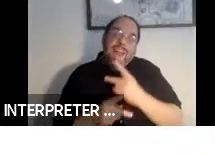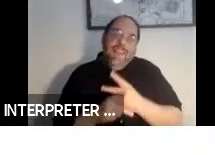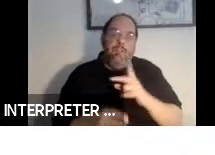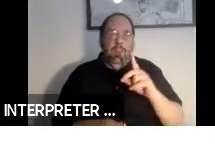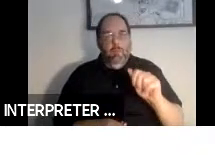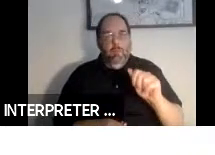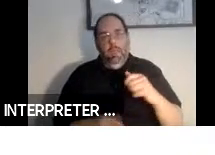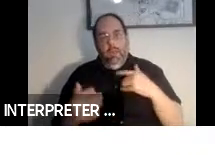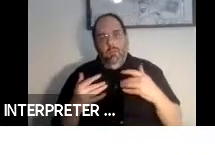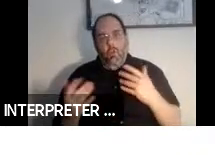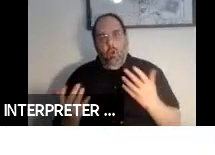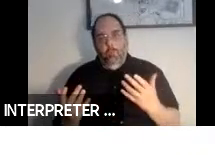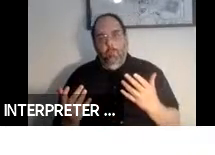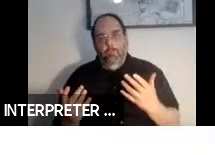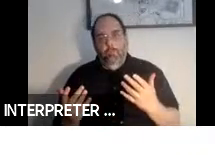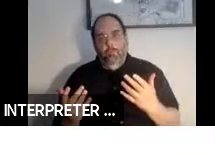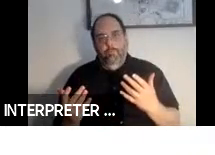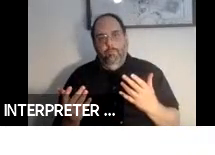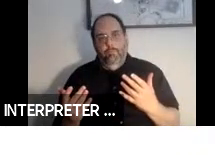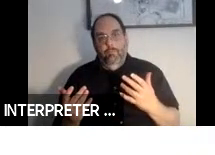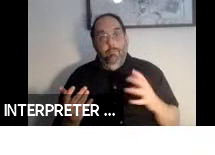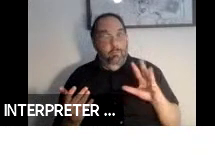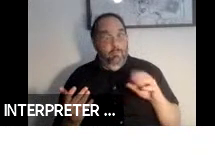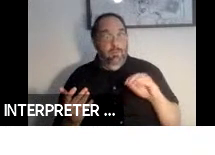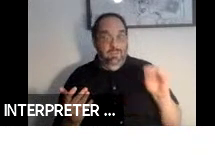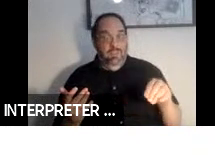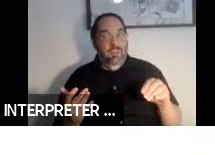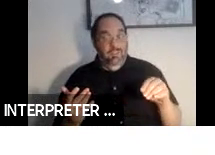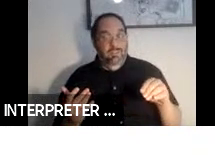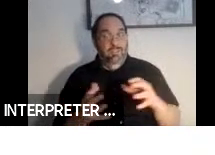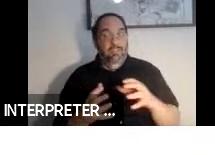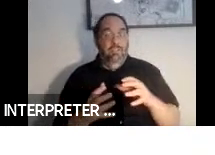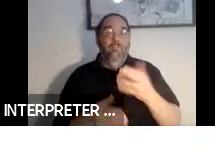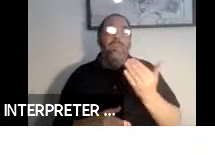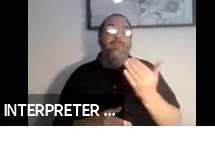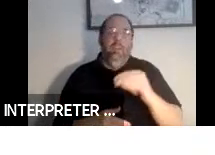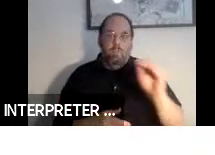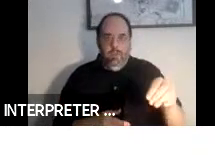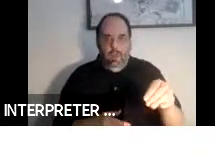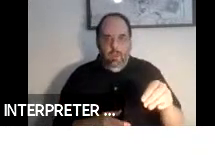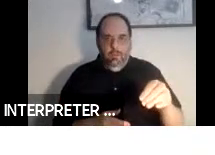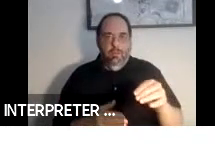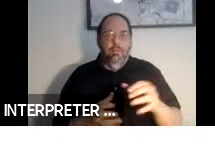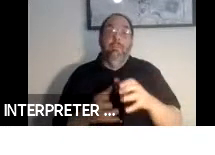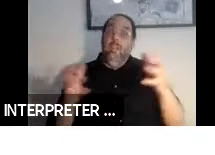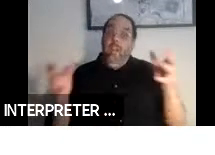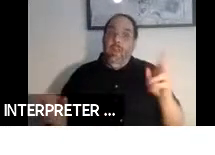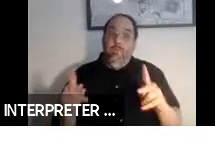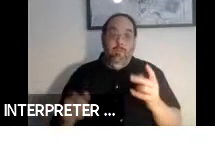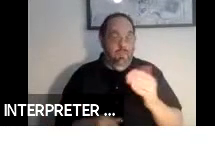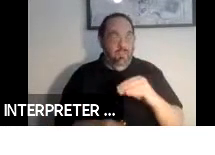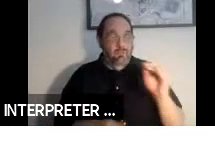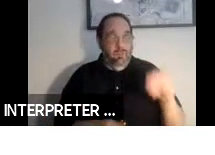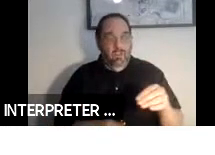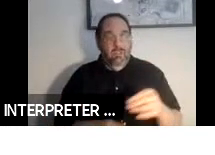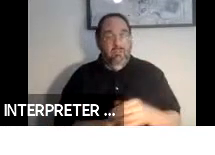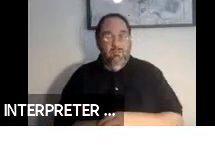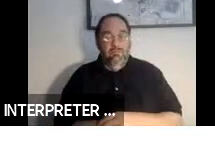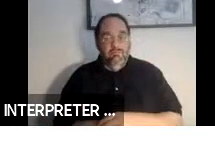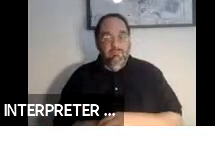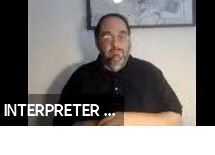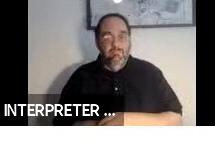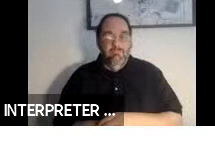And that's a rather significant portion of your audience. I will skip some examples in the